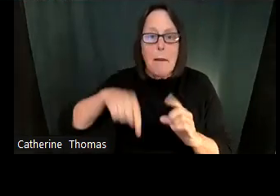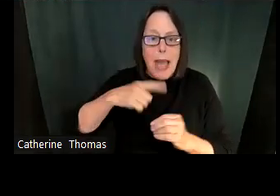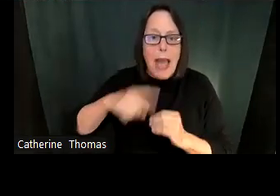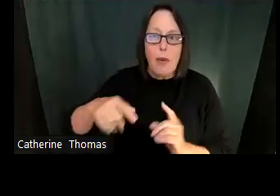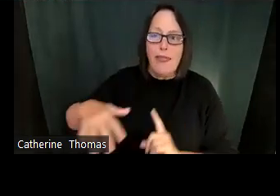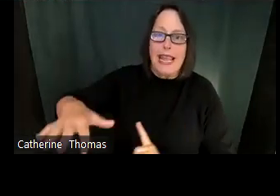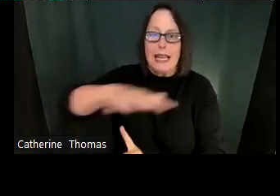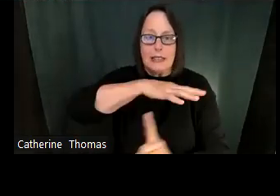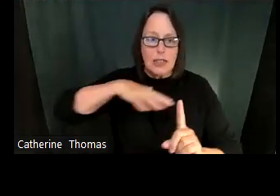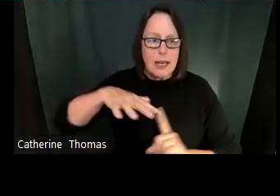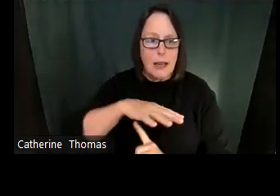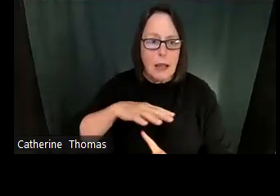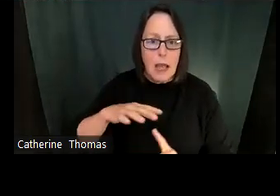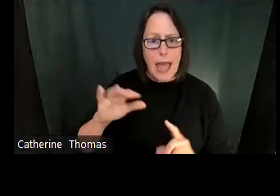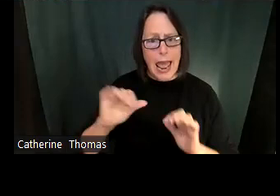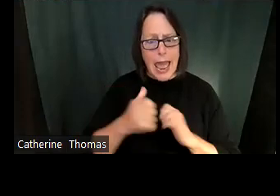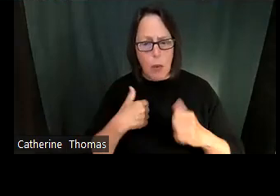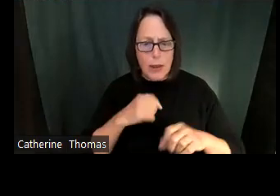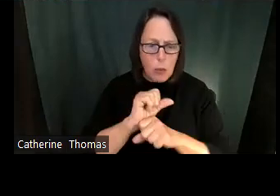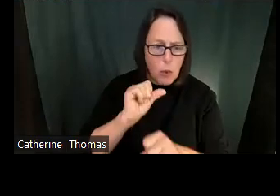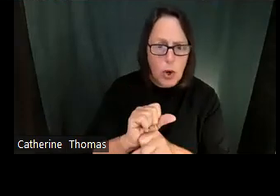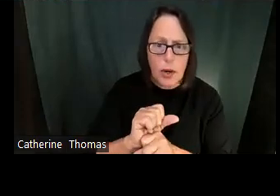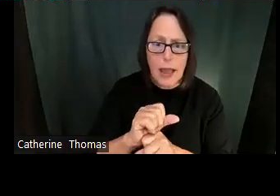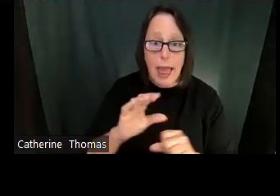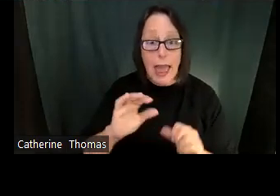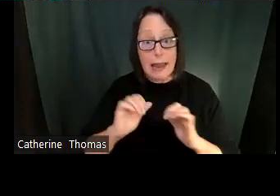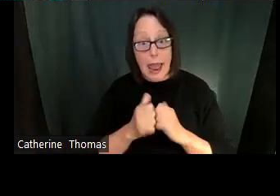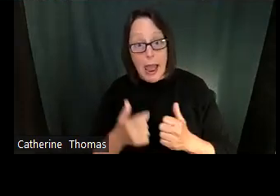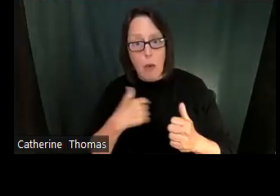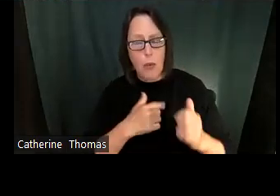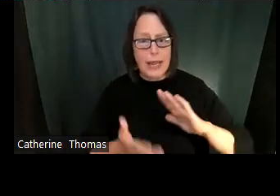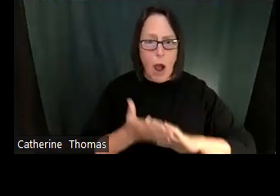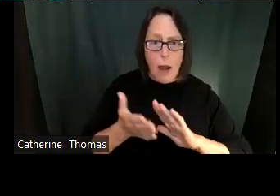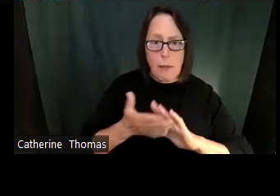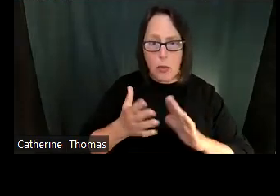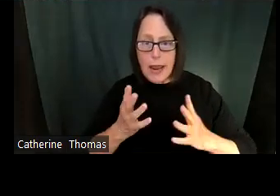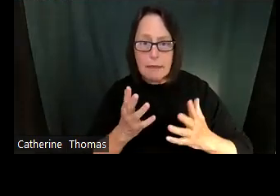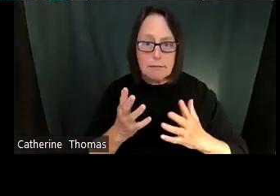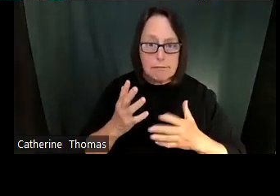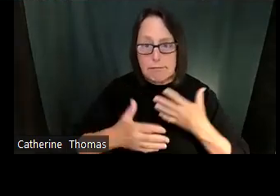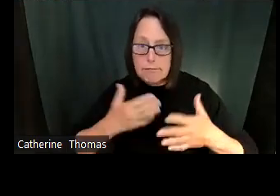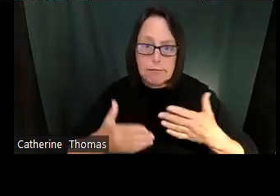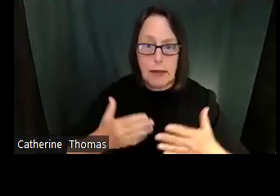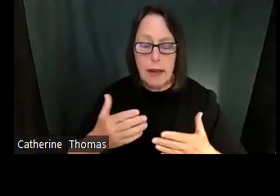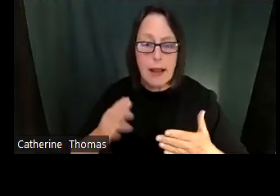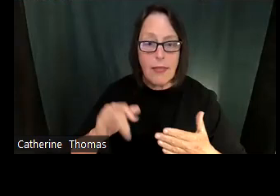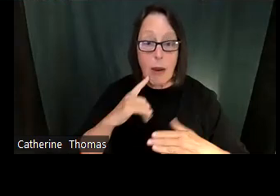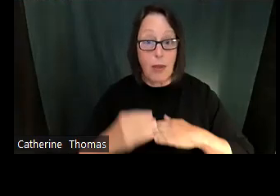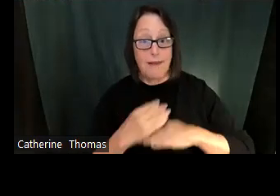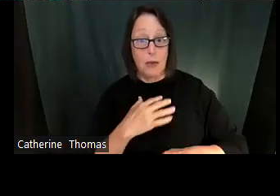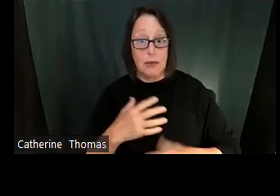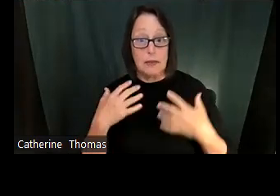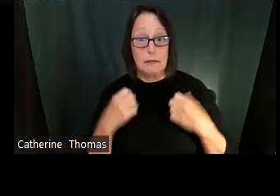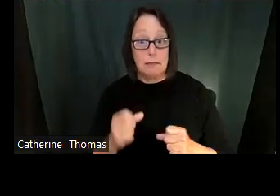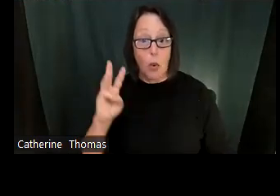Tammy was just talking about, these personal factors that we have, right? Tammy was just talking about our own, so like social emotional competencies, which we influences, you know, how we feel, but we also have to think about these conditions.